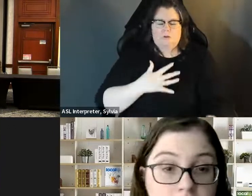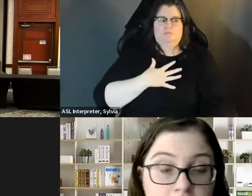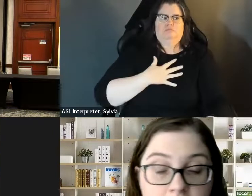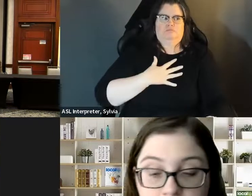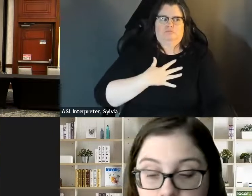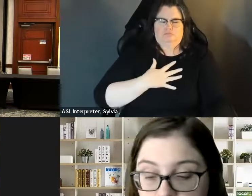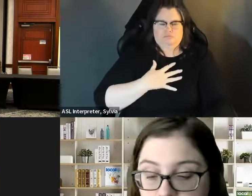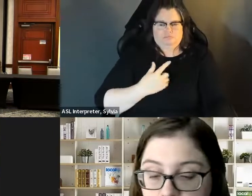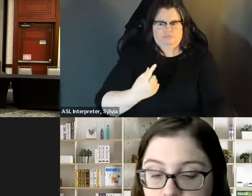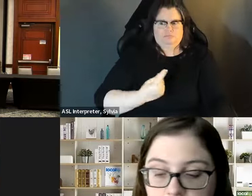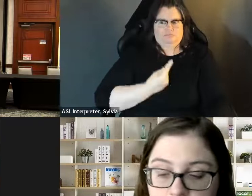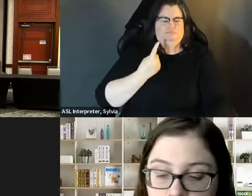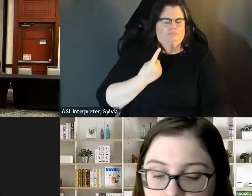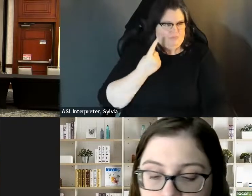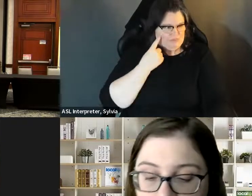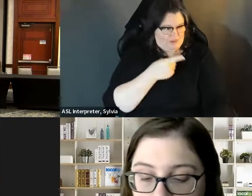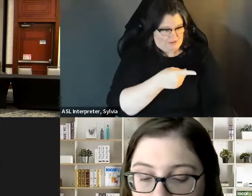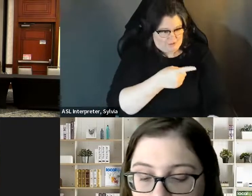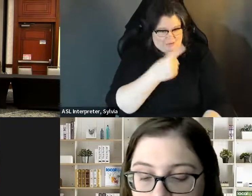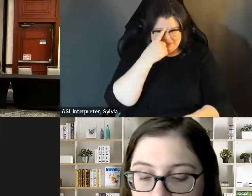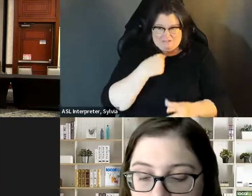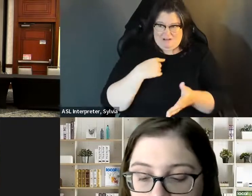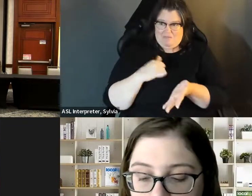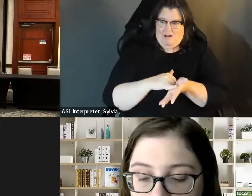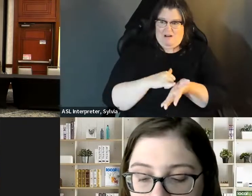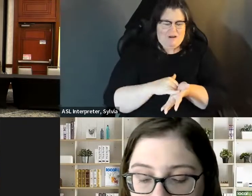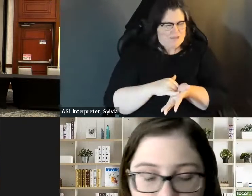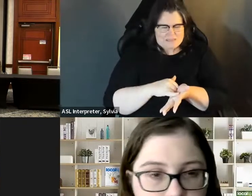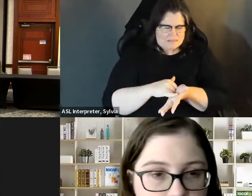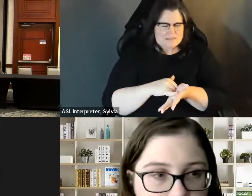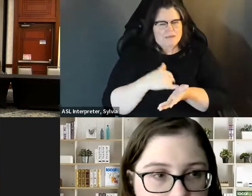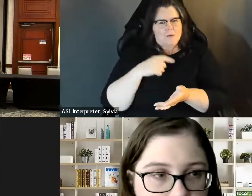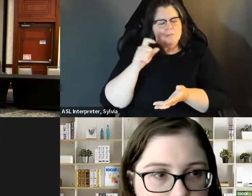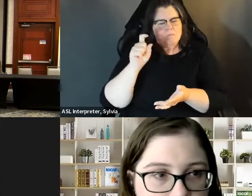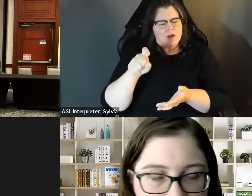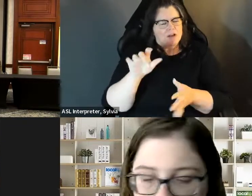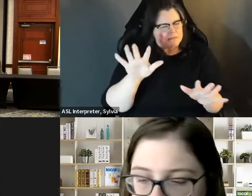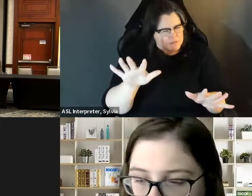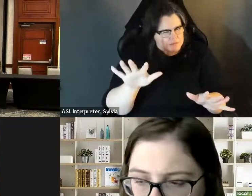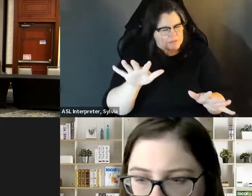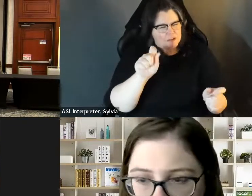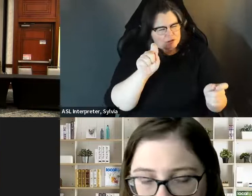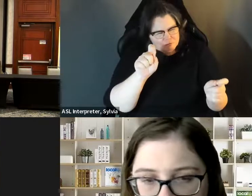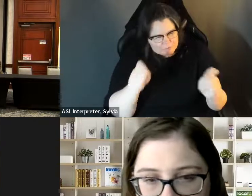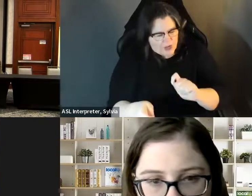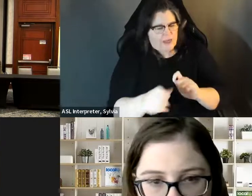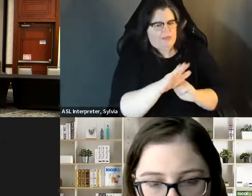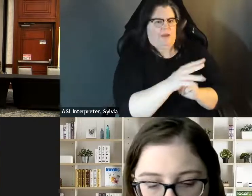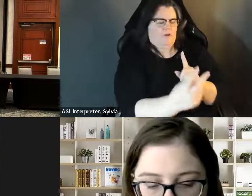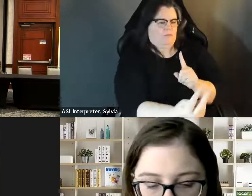leader, because of a disability, I think there's -- you know, we have to have conversations with people as hurtful as it can be for us to encounter those